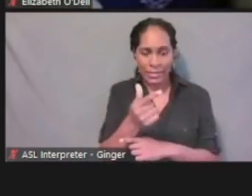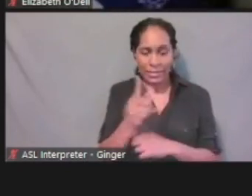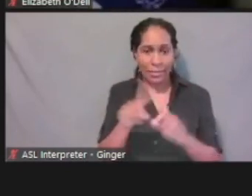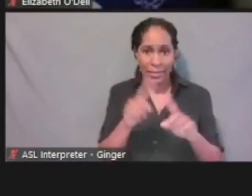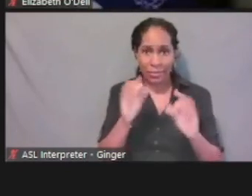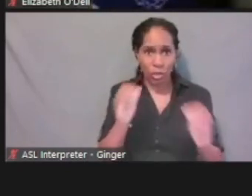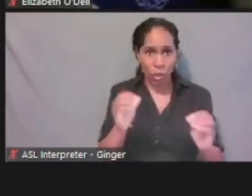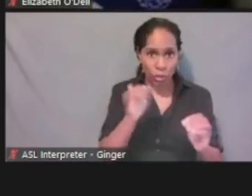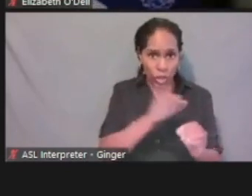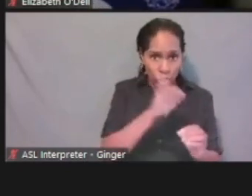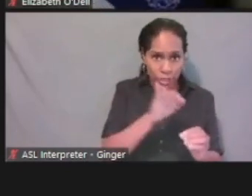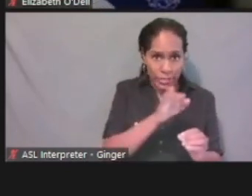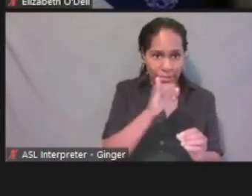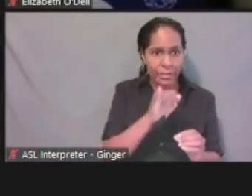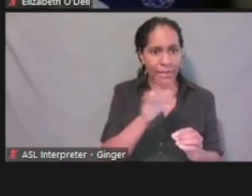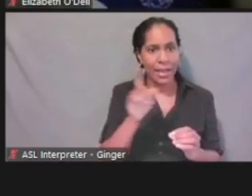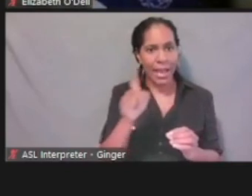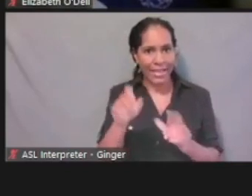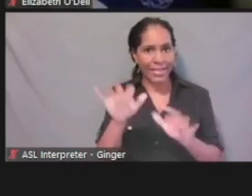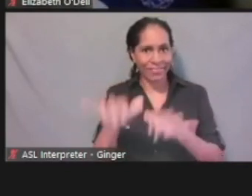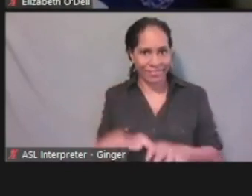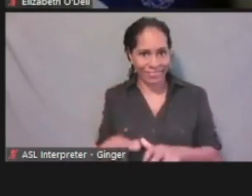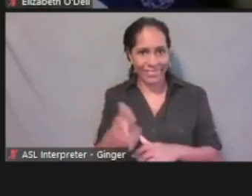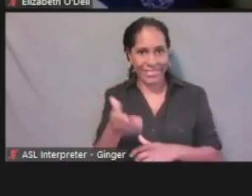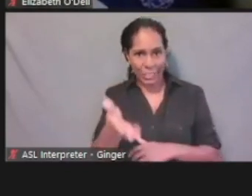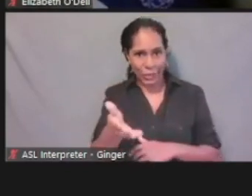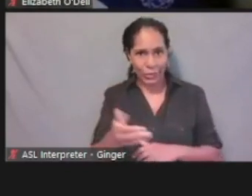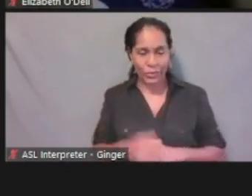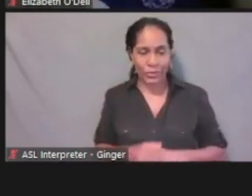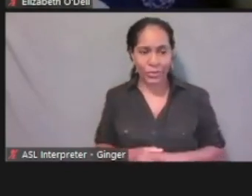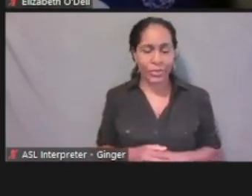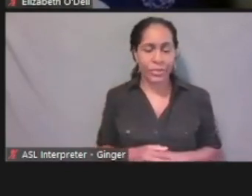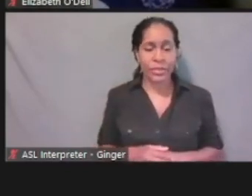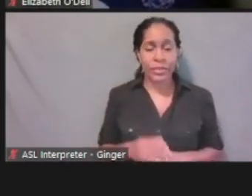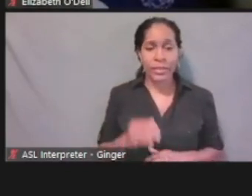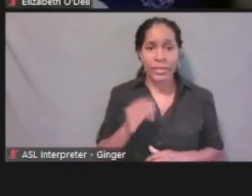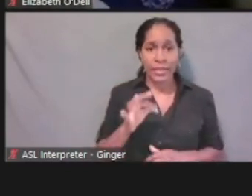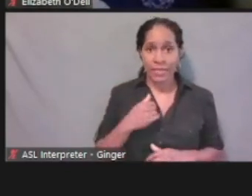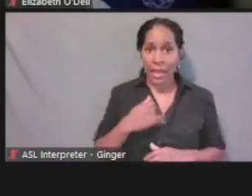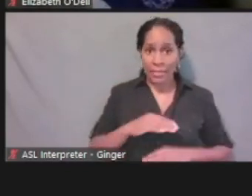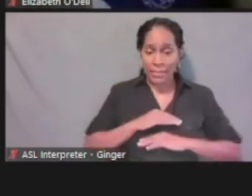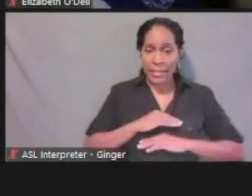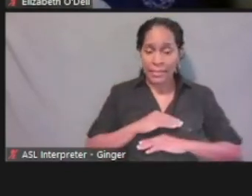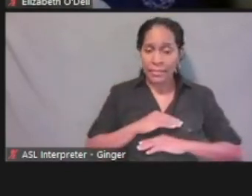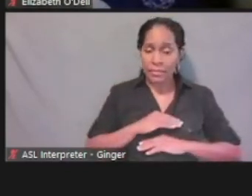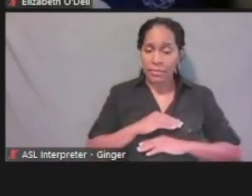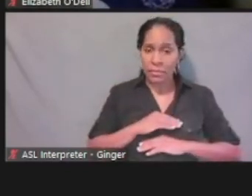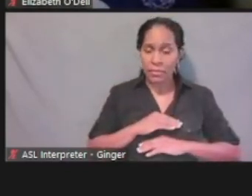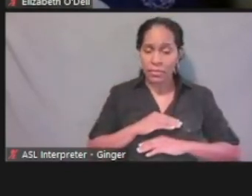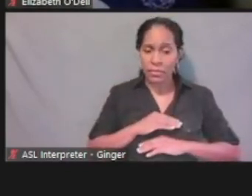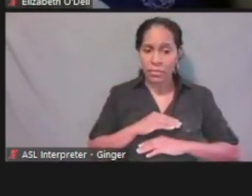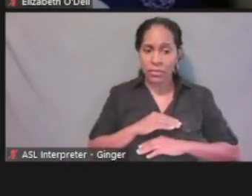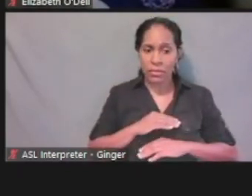I can indicate that here. And if I need eligibility for either a single month